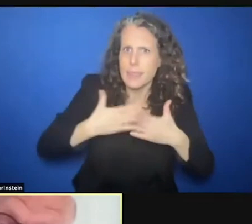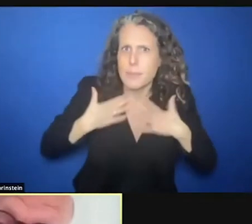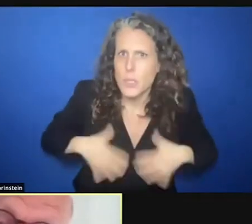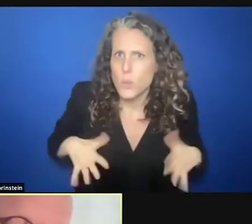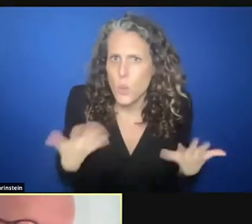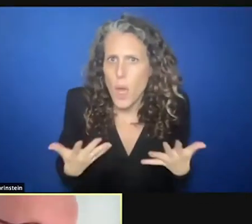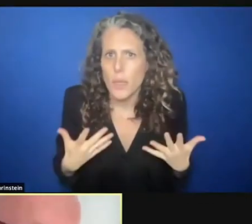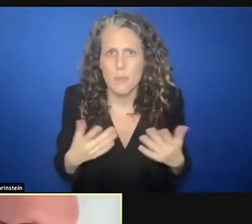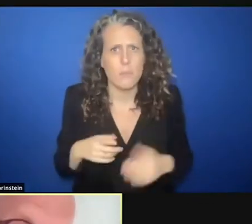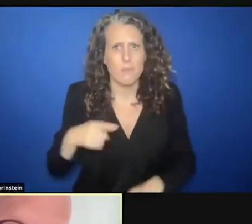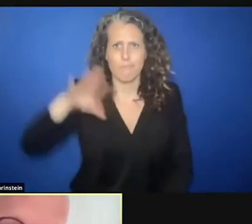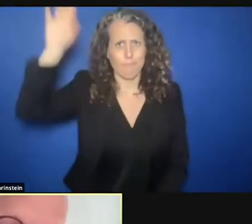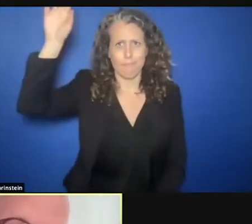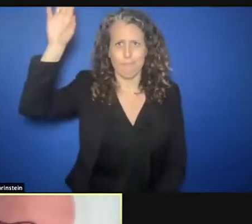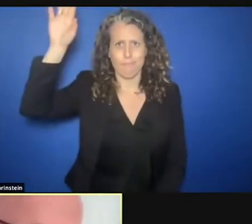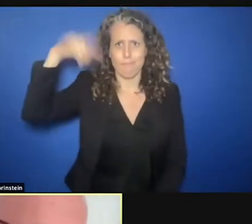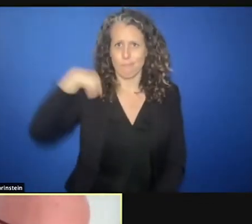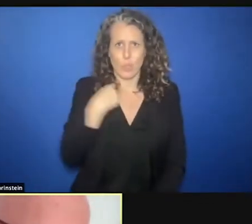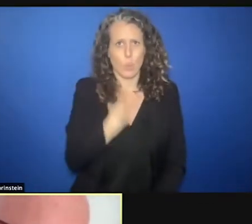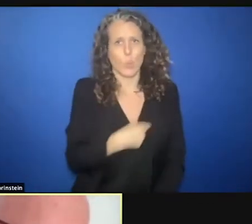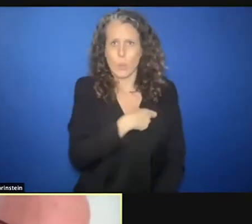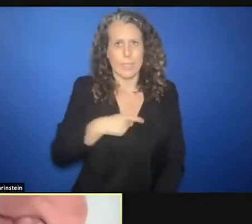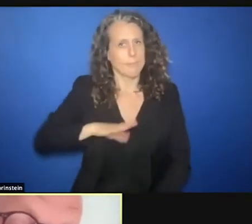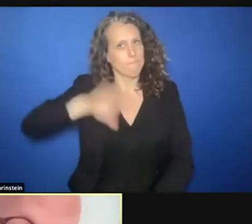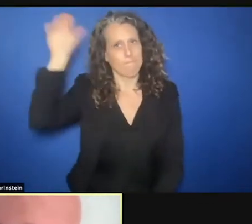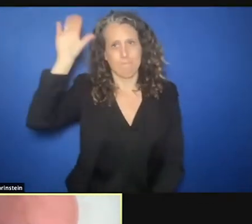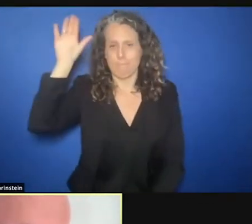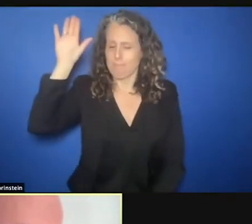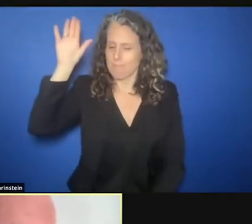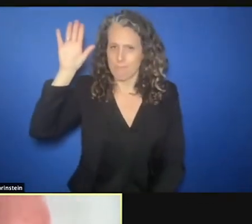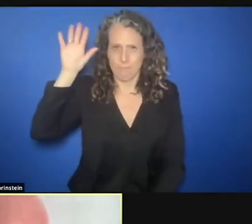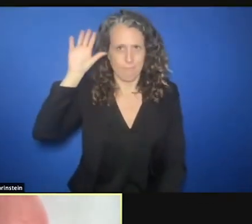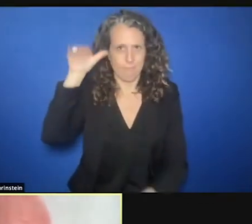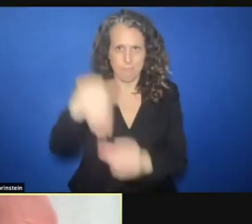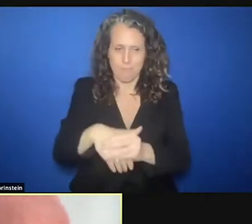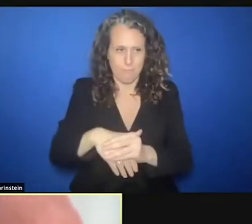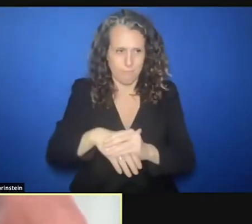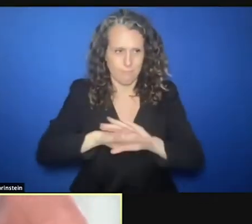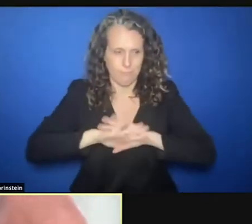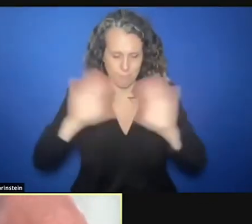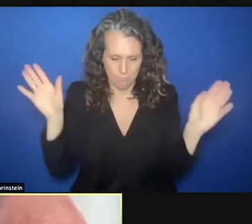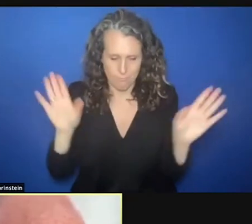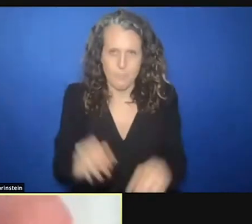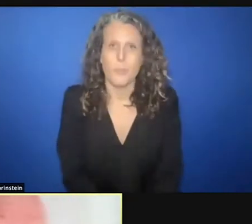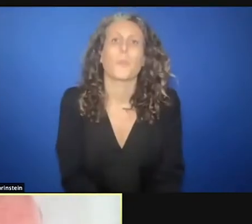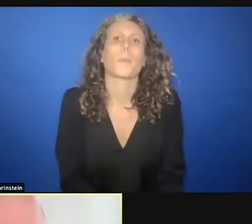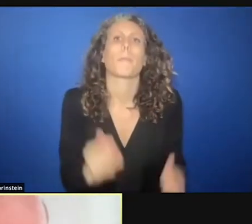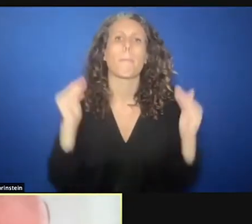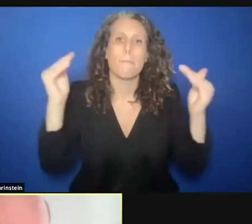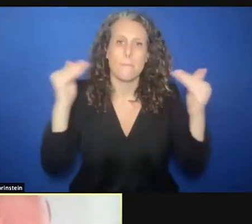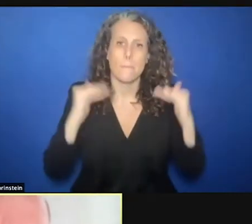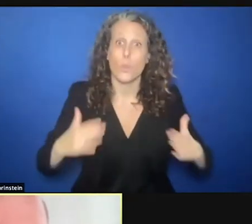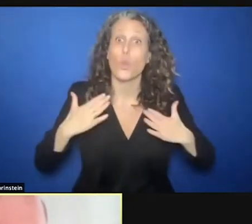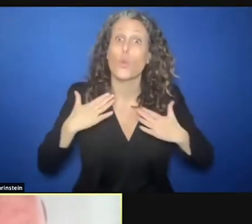count us in and count on Switzerland on this. The good humanitarian donorship. Switzerland